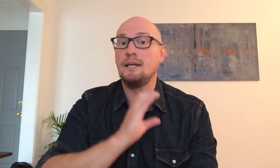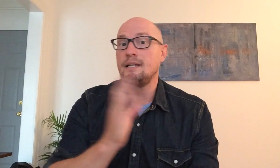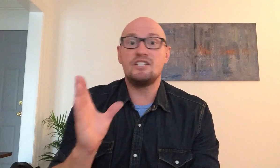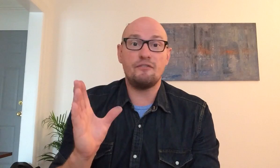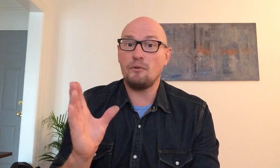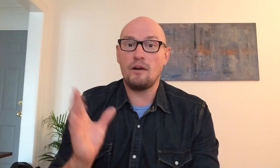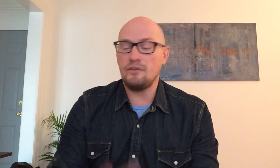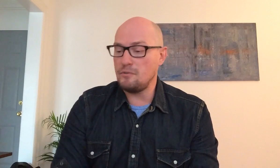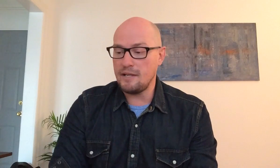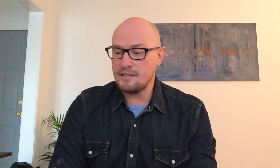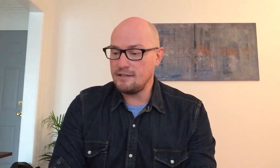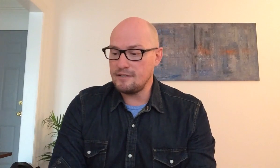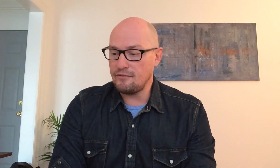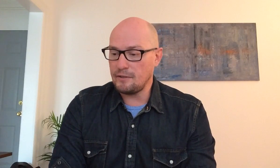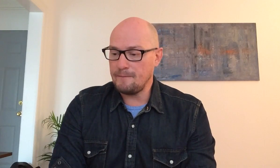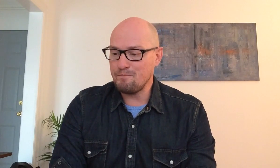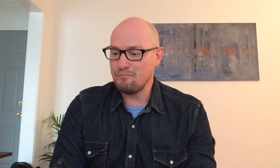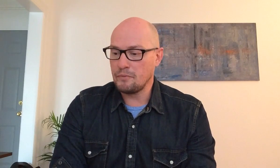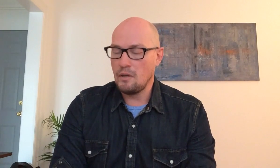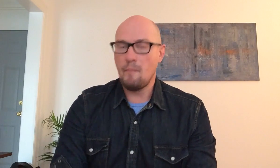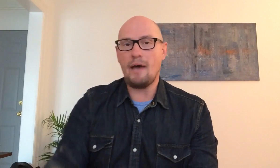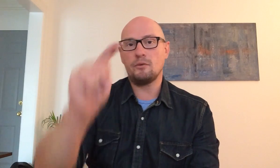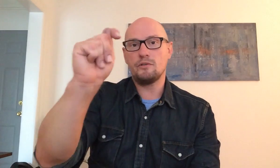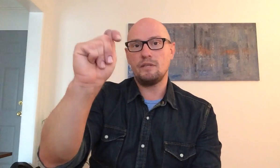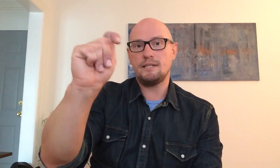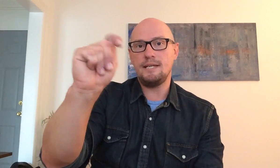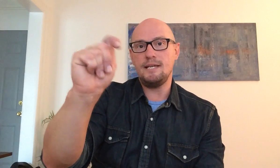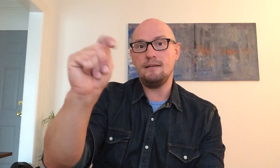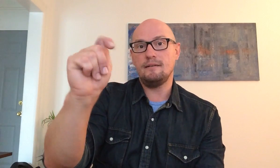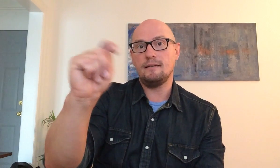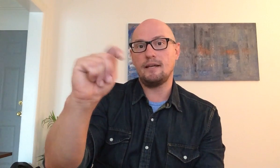it's different where you might see it differently bathrooms with the t like